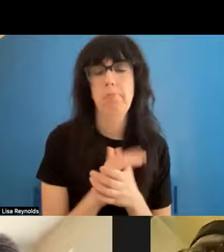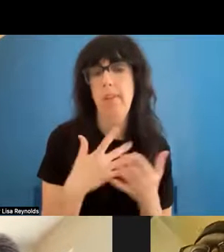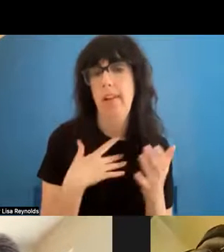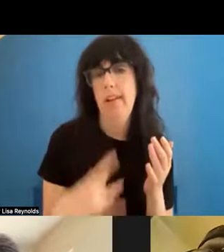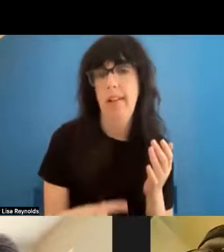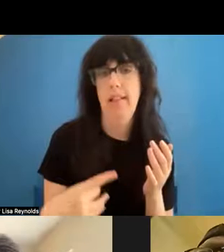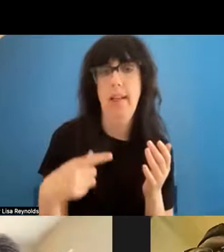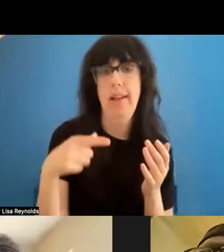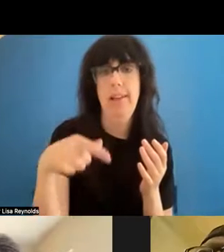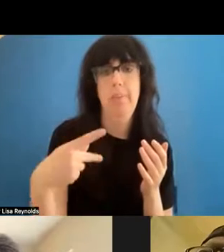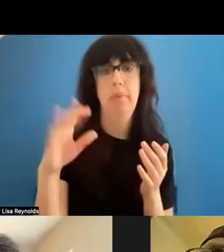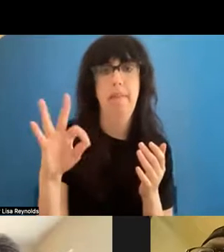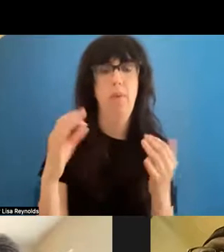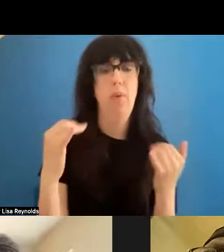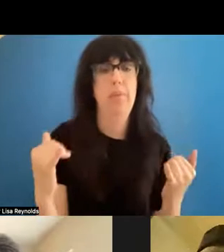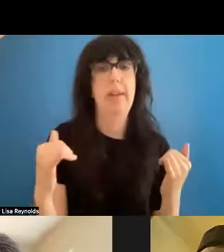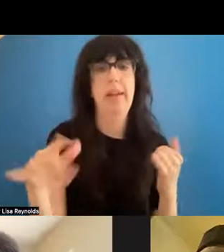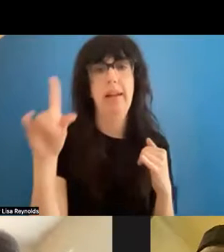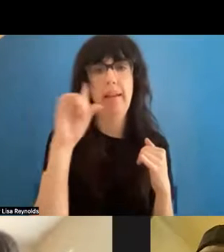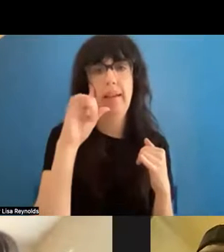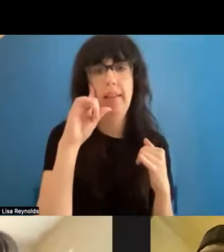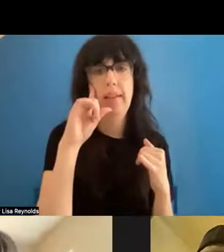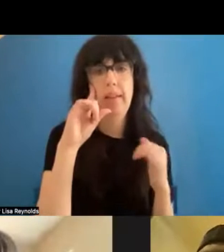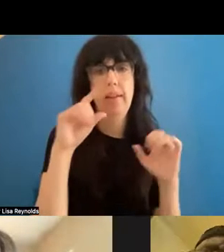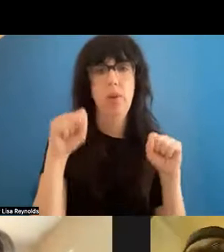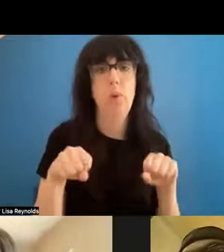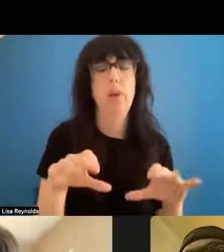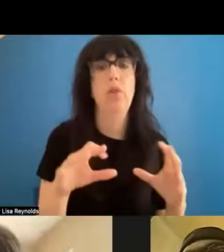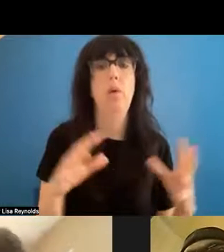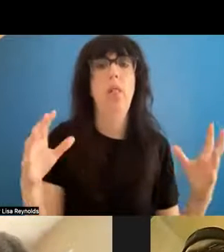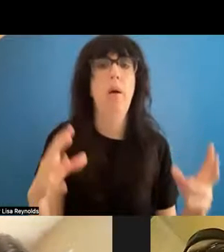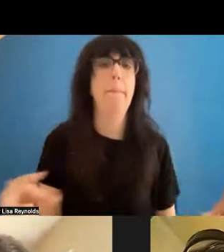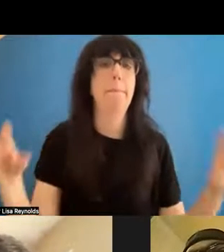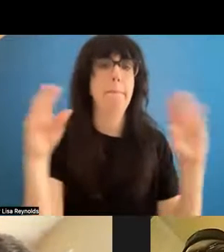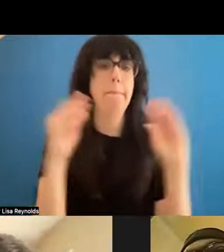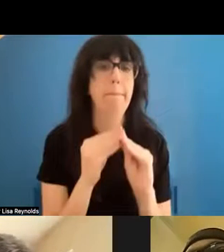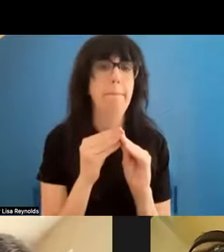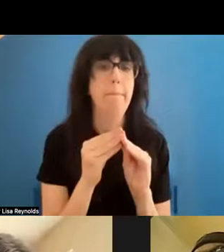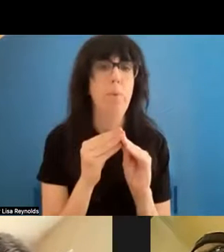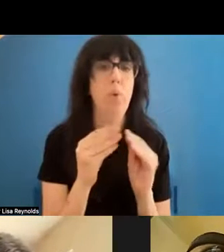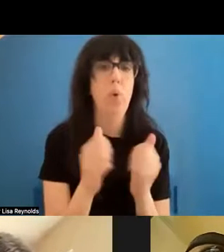we can do a lot more as far as the dance community.